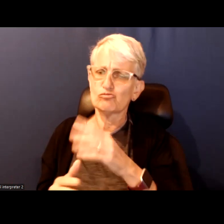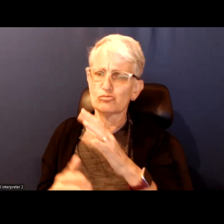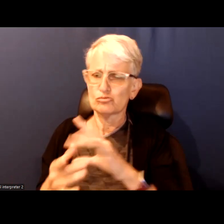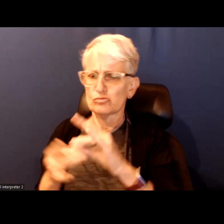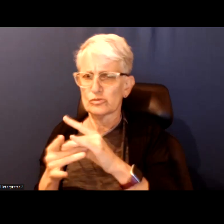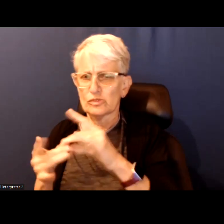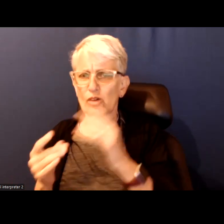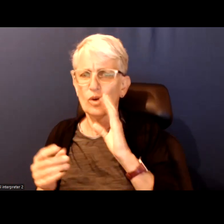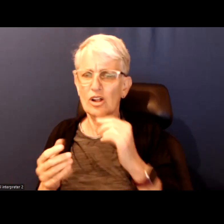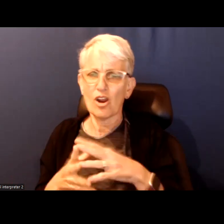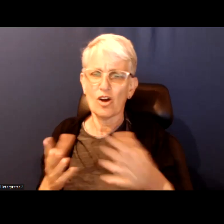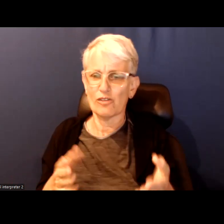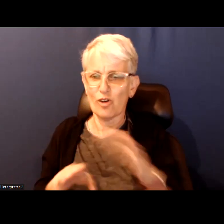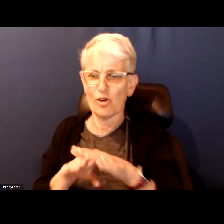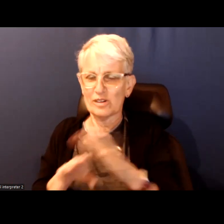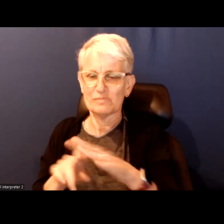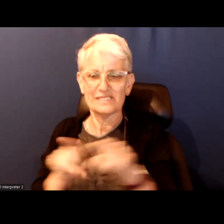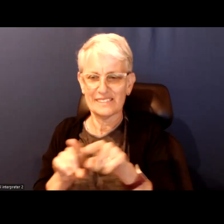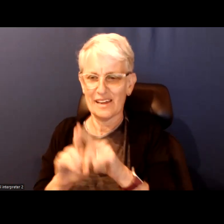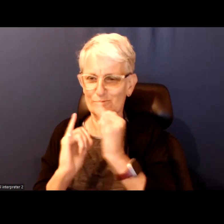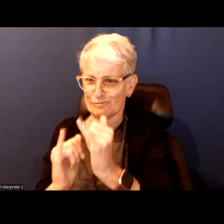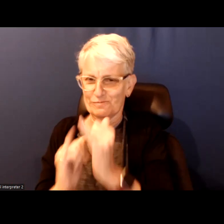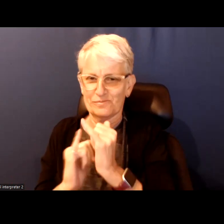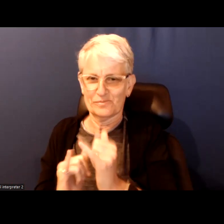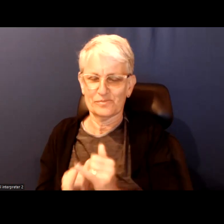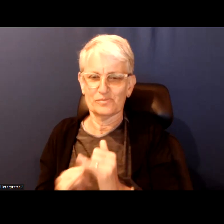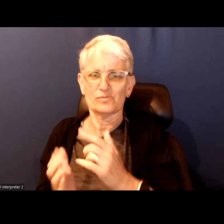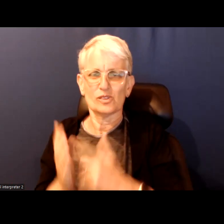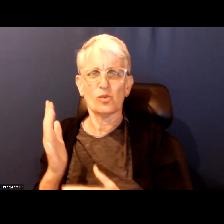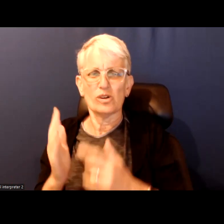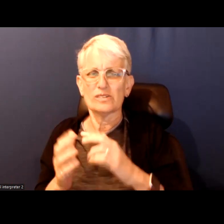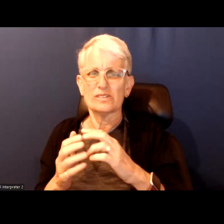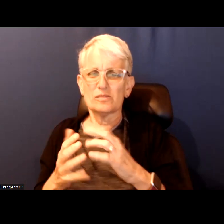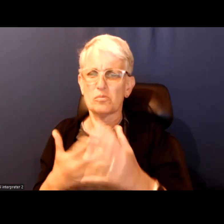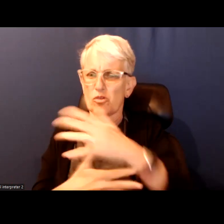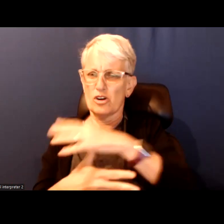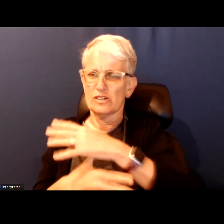of overlap in the conversation we are having in terms of what of some of their priorities are.